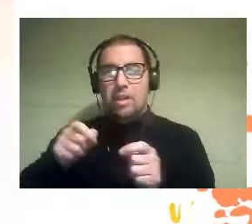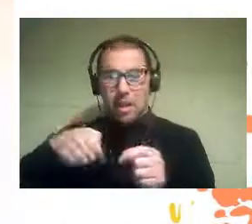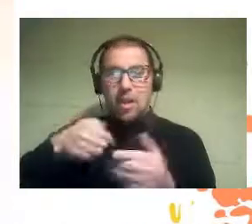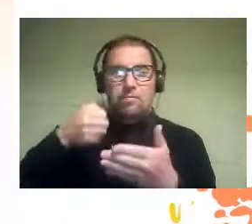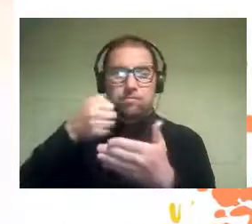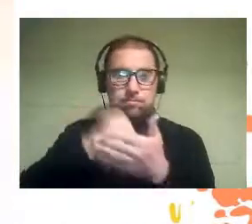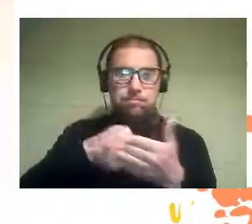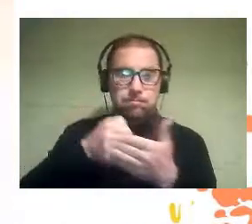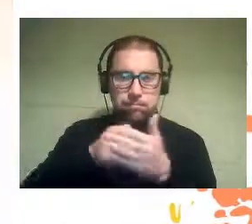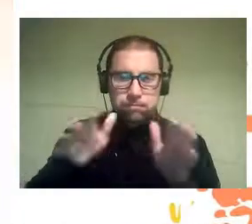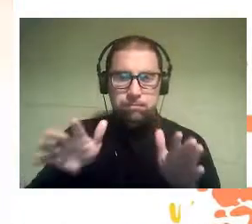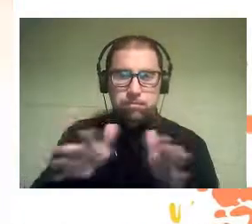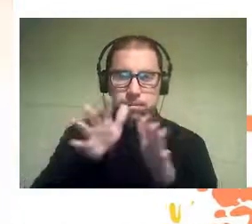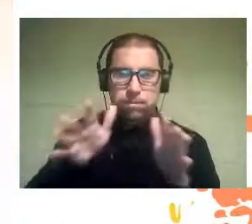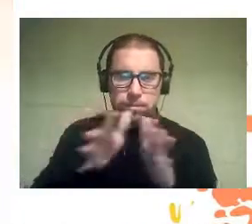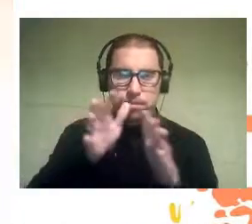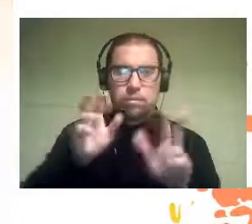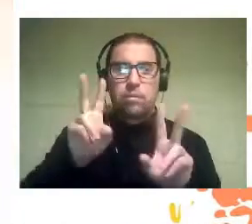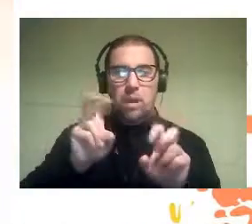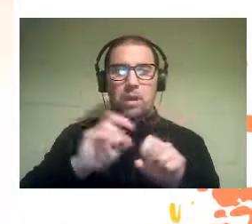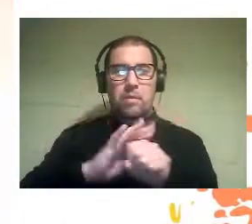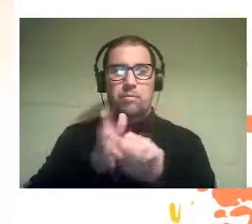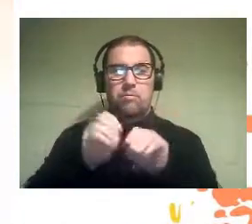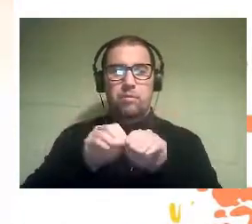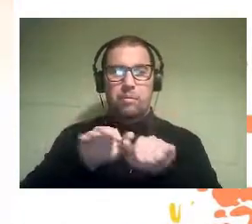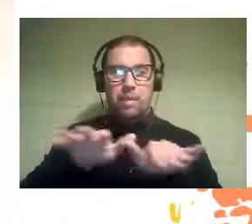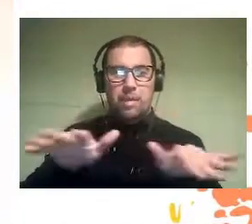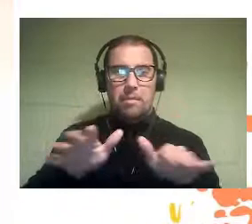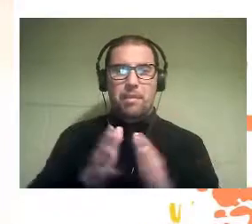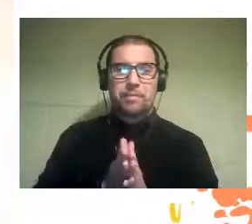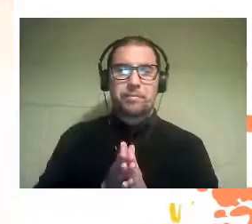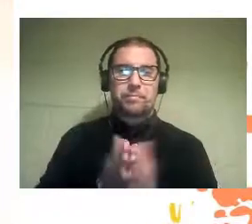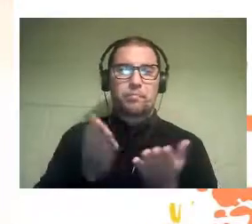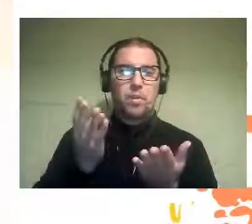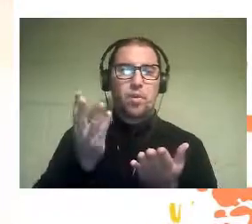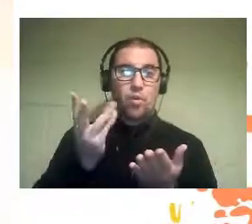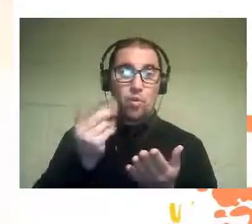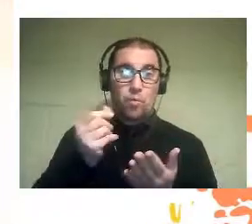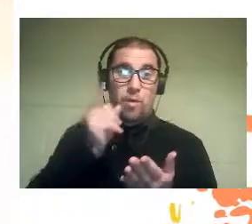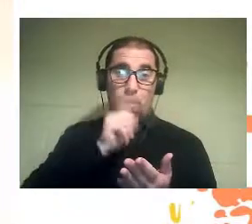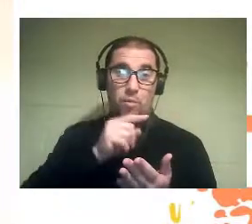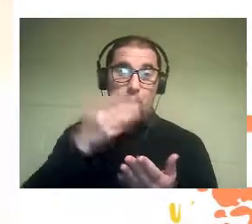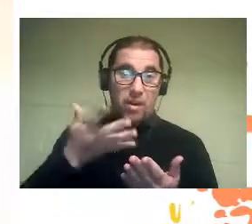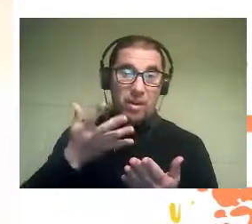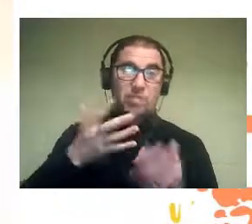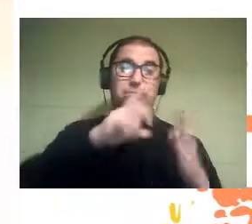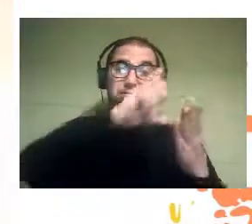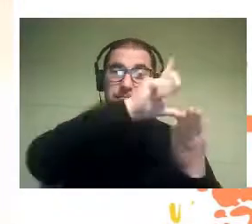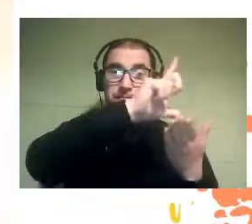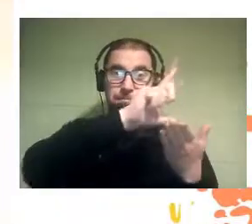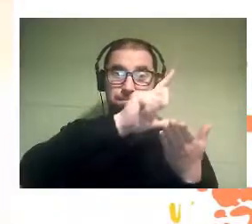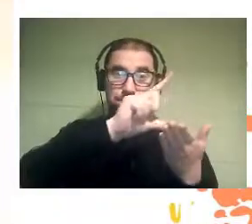from the consequences of the pandemic. The figures of recent times have certainly been encouraging,